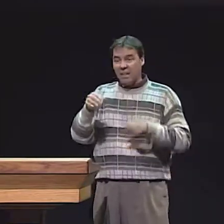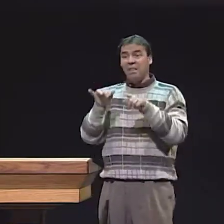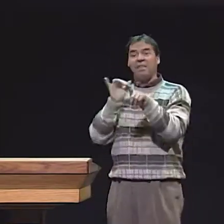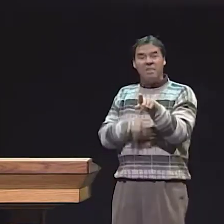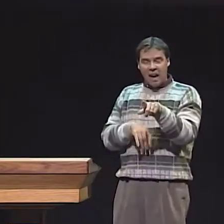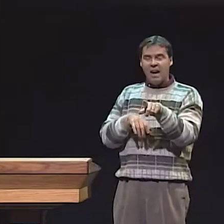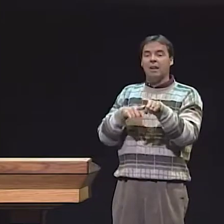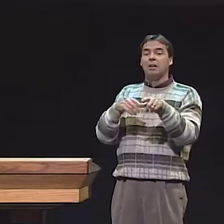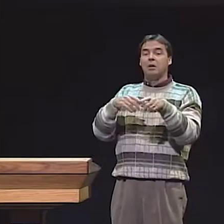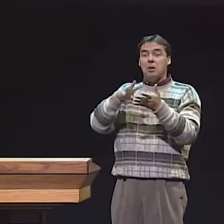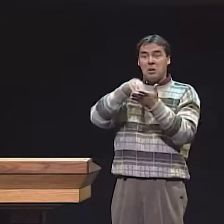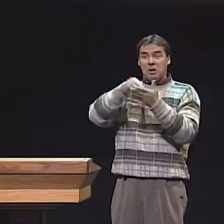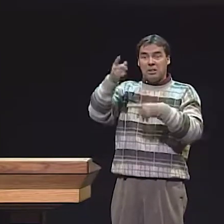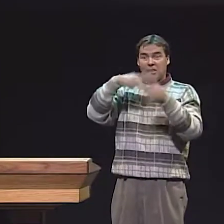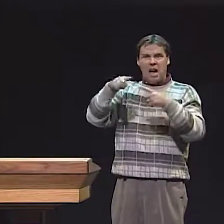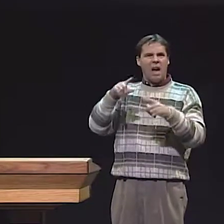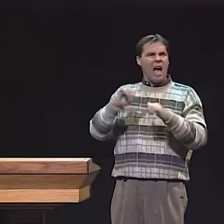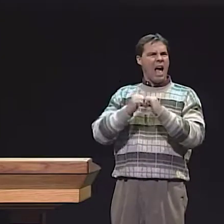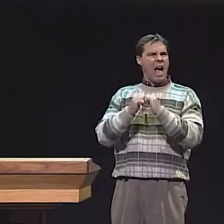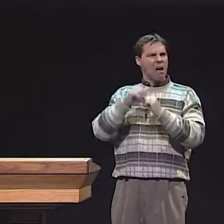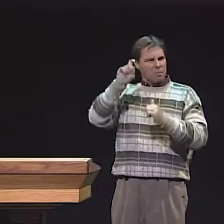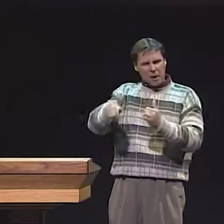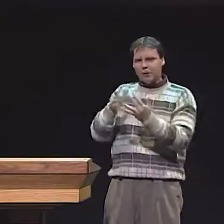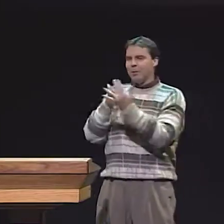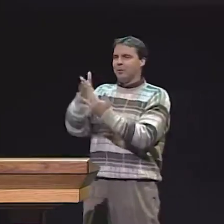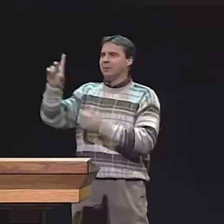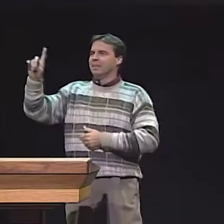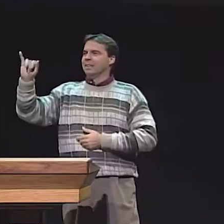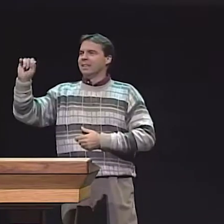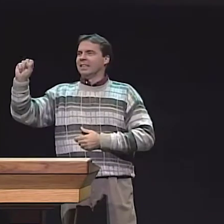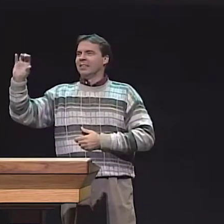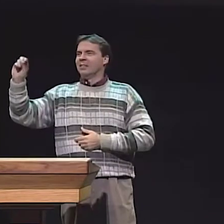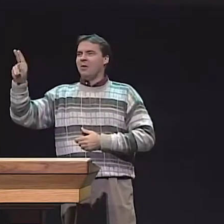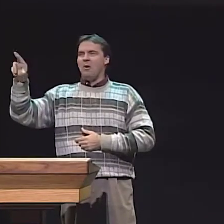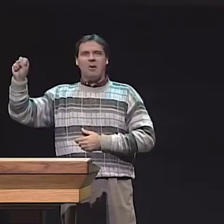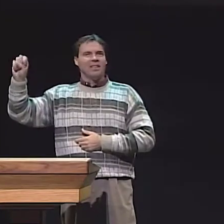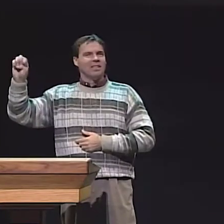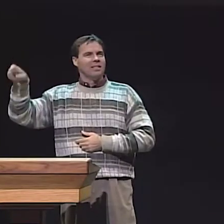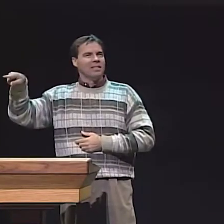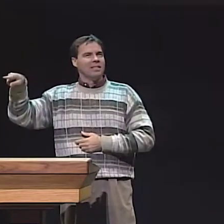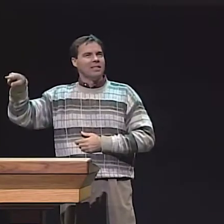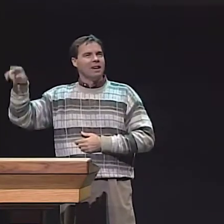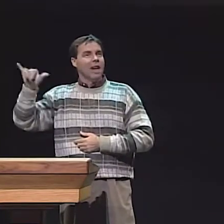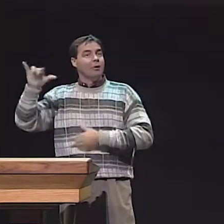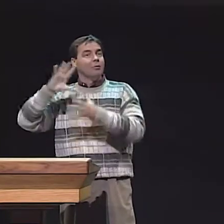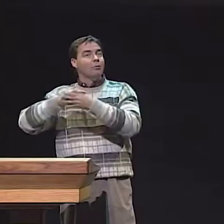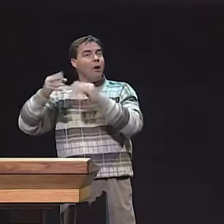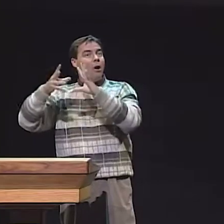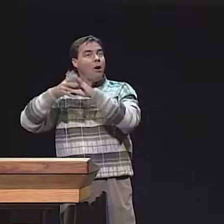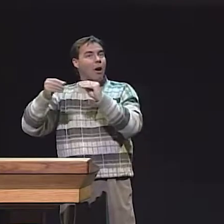ANY KIND OF SIGN LANGUAGE SERVICES, REMEDIAL SIGN LANGUAGE SERVICES FOR THAT GROUP OF CHILDREN WHO DON'T HAVE ASL YET.